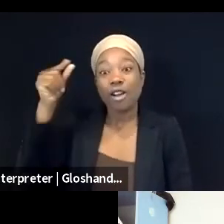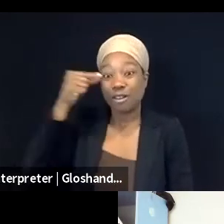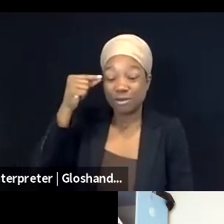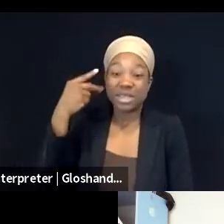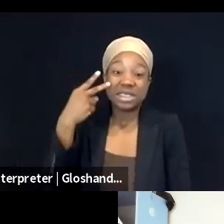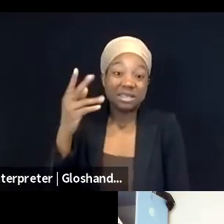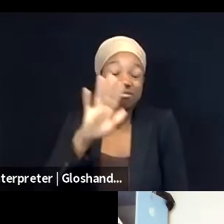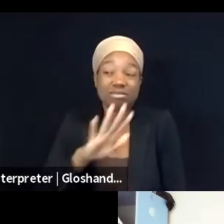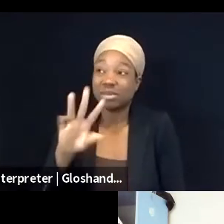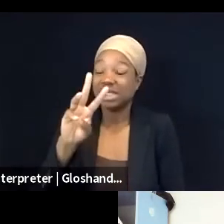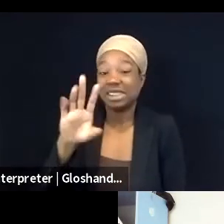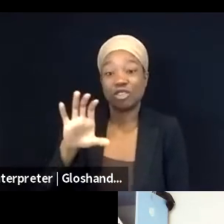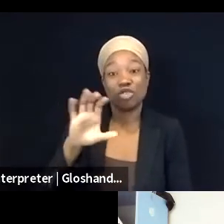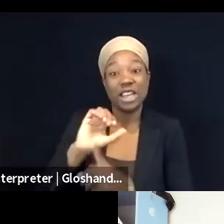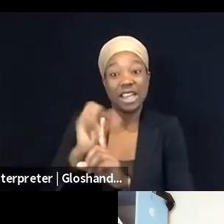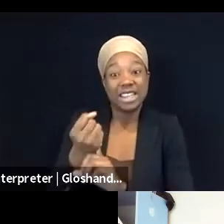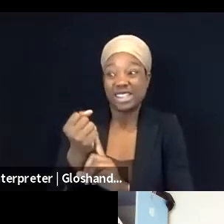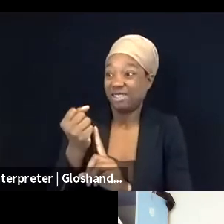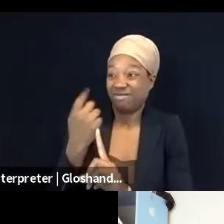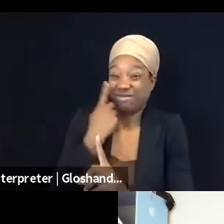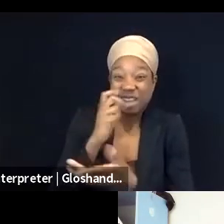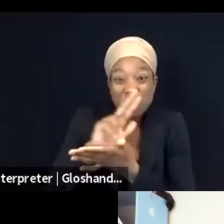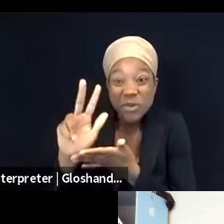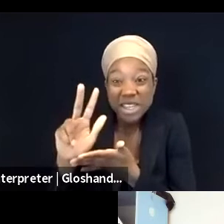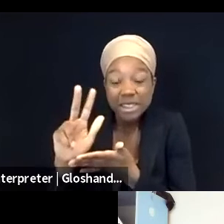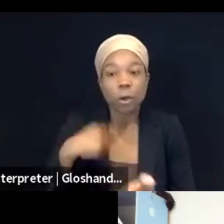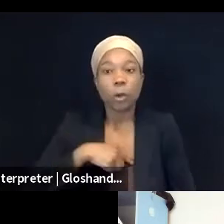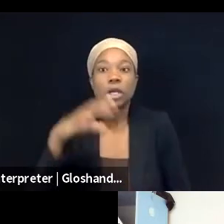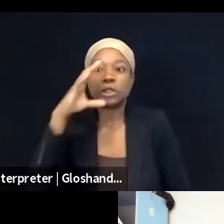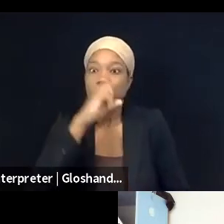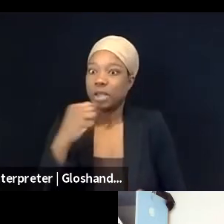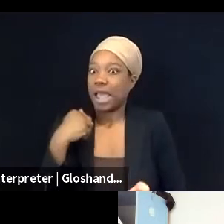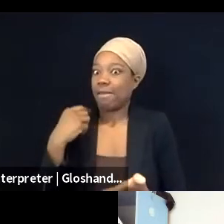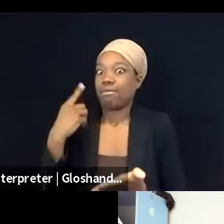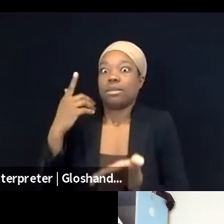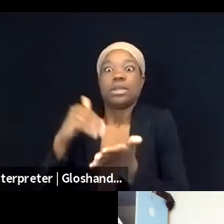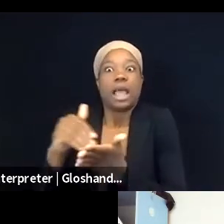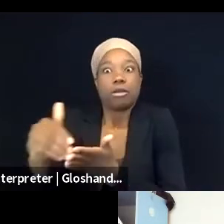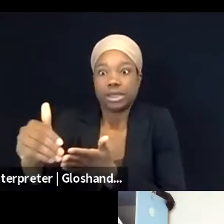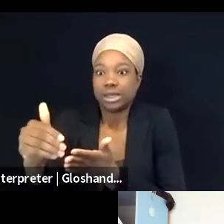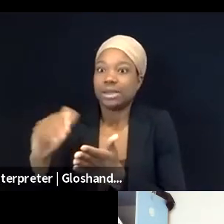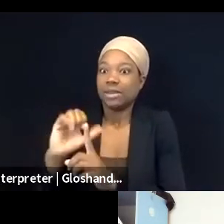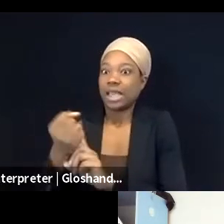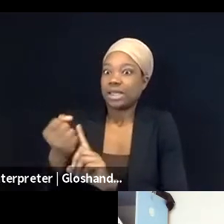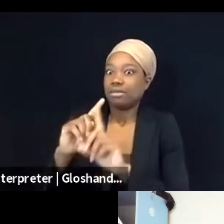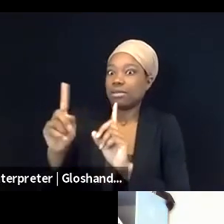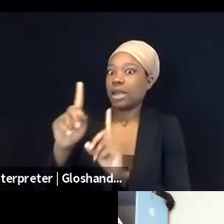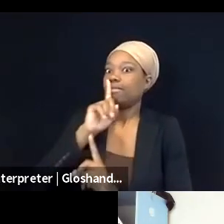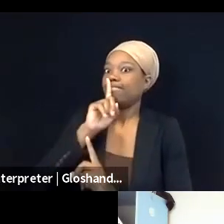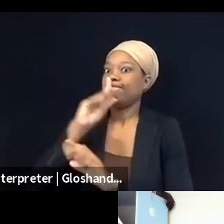We assume that there were thousands of cases. So, basically everything was amplified in that time,